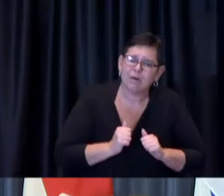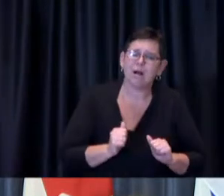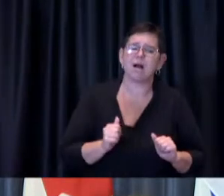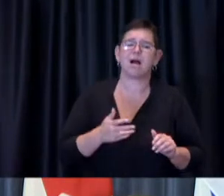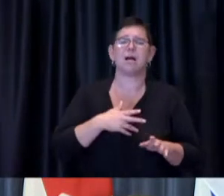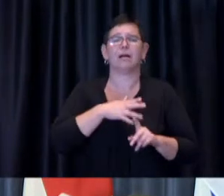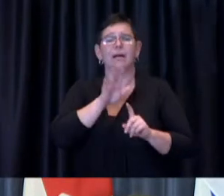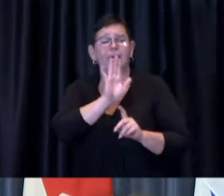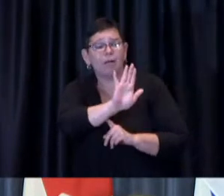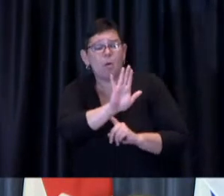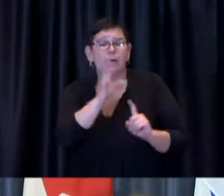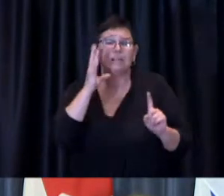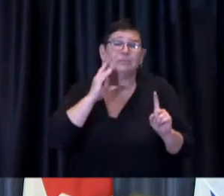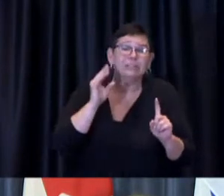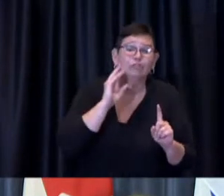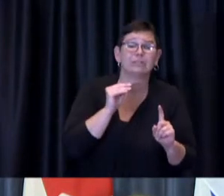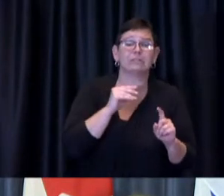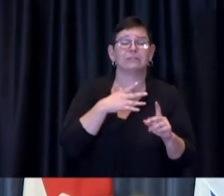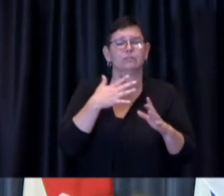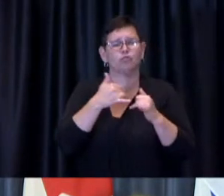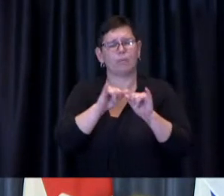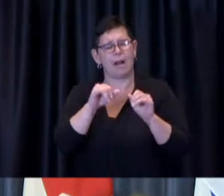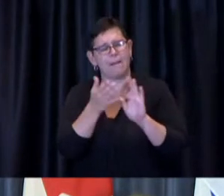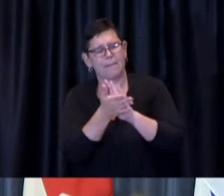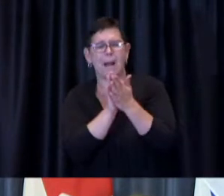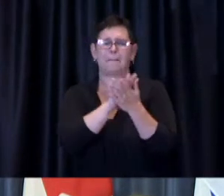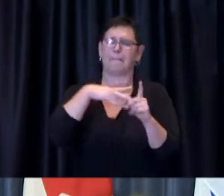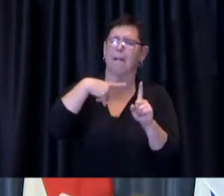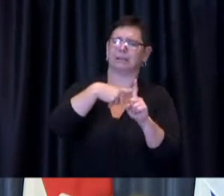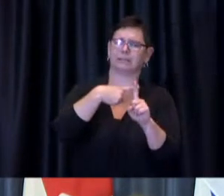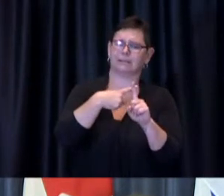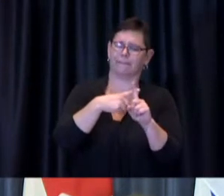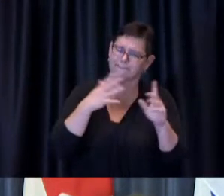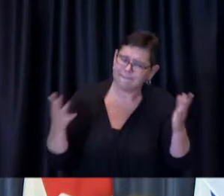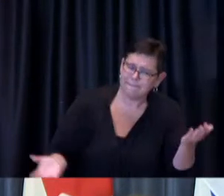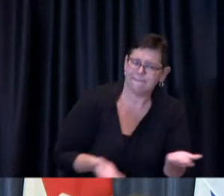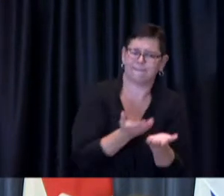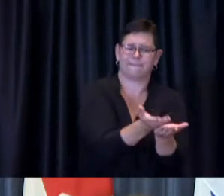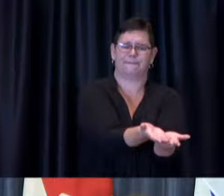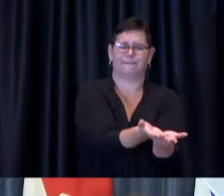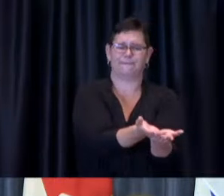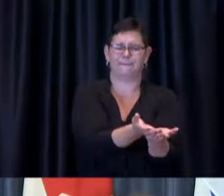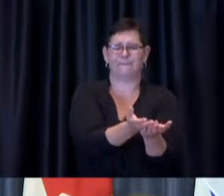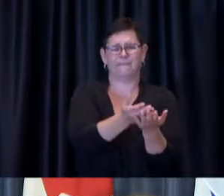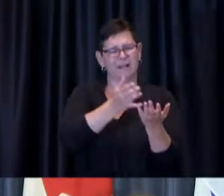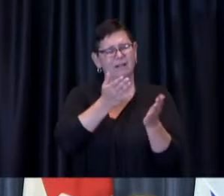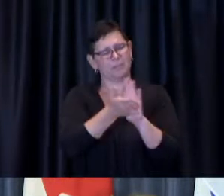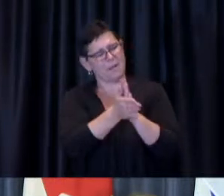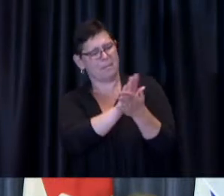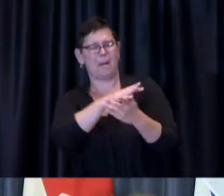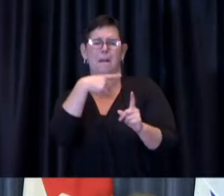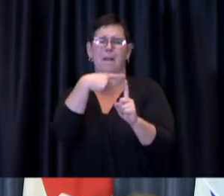to demonstrate that healthcare can be a positive experience and I think the other or the final